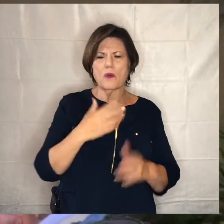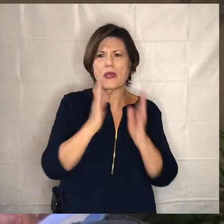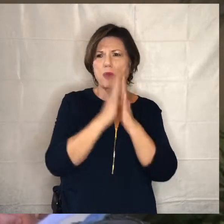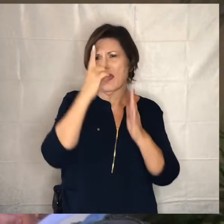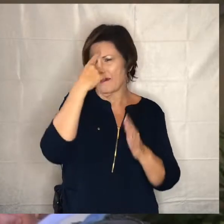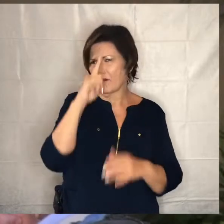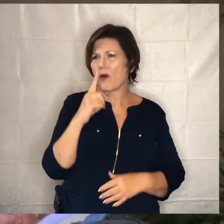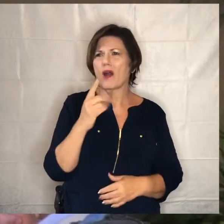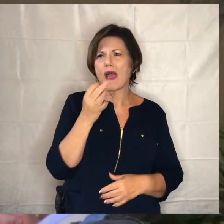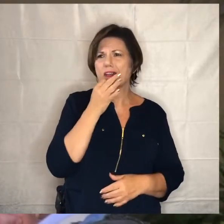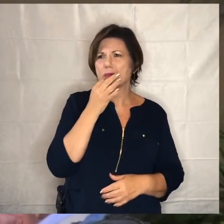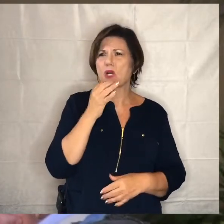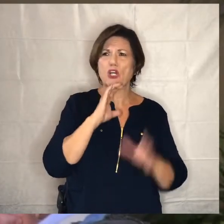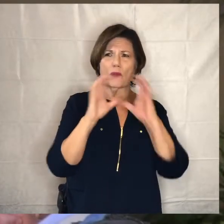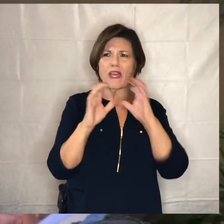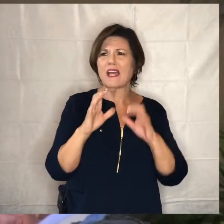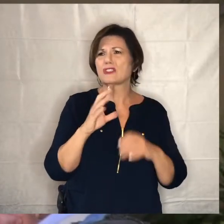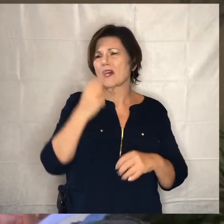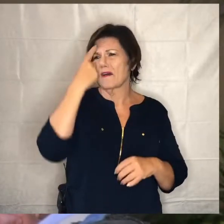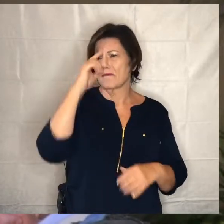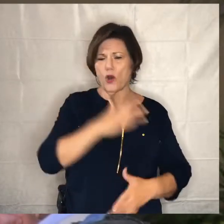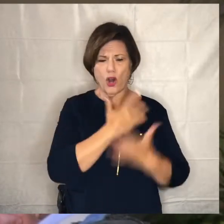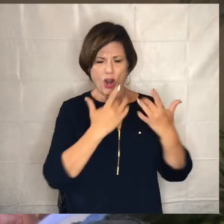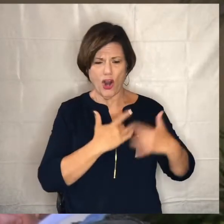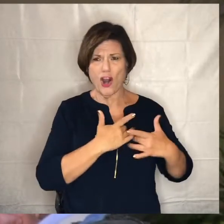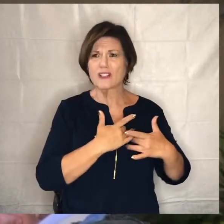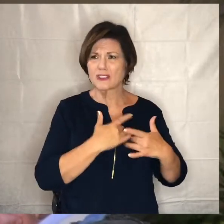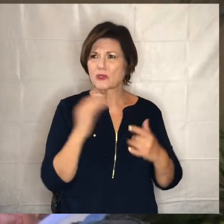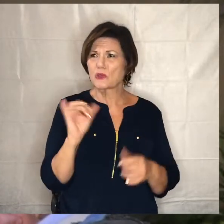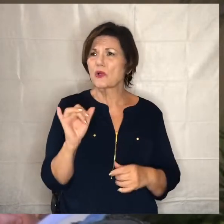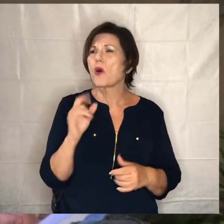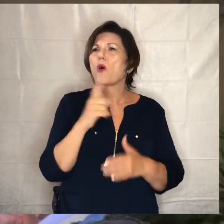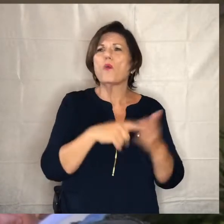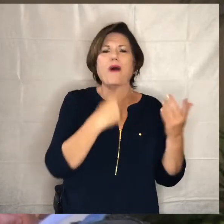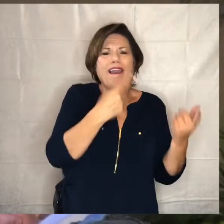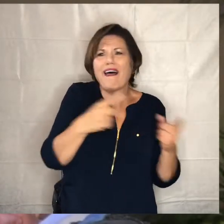and heart and lord we pray that whatever happens